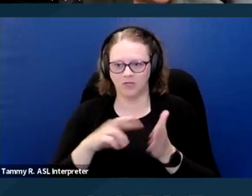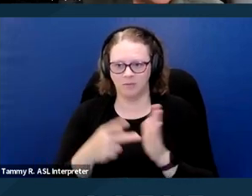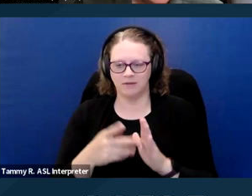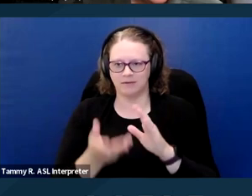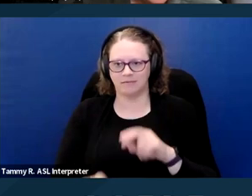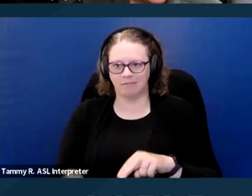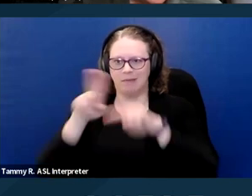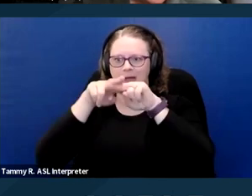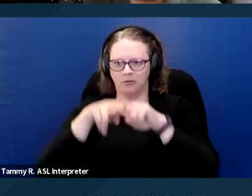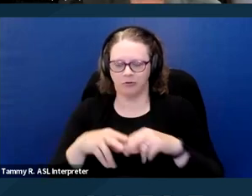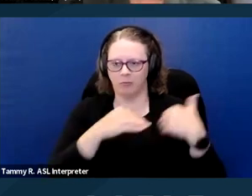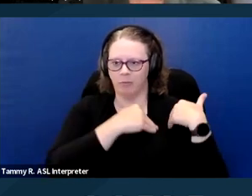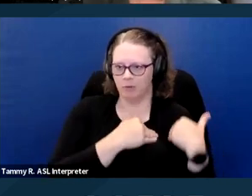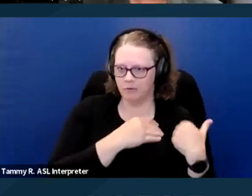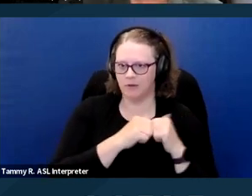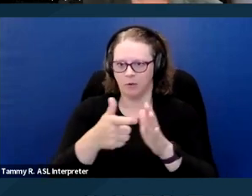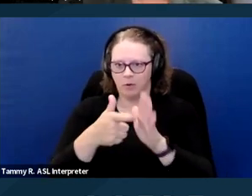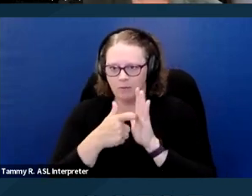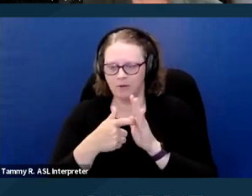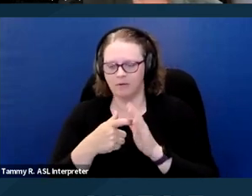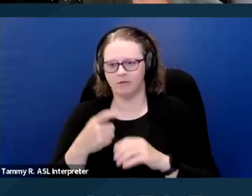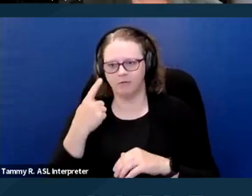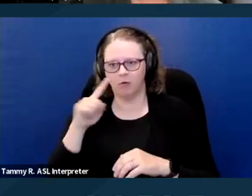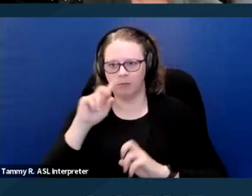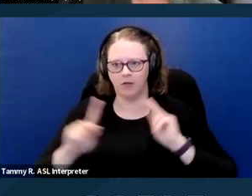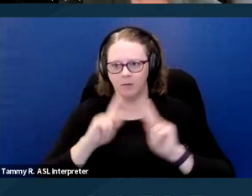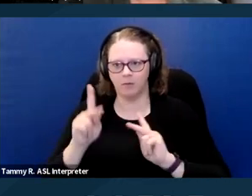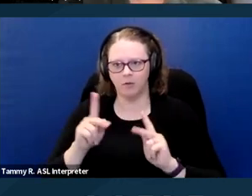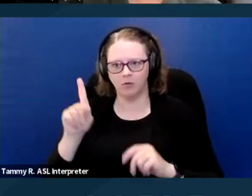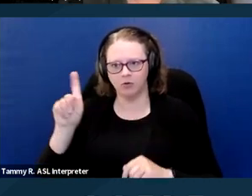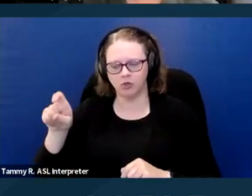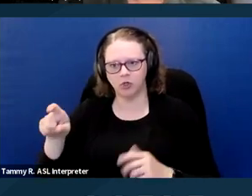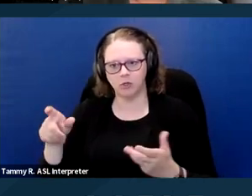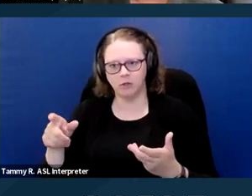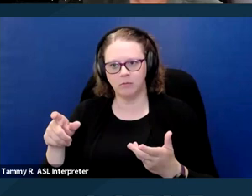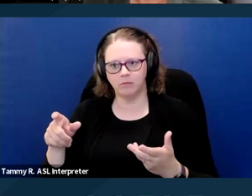and requirements on people seeking to exercise their right to an emotional support dog